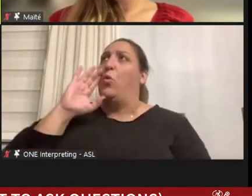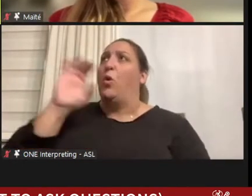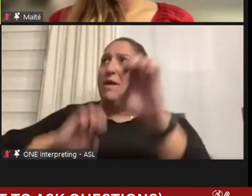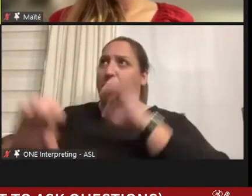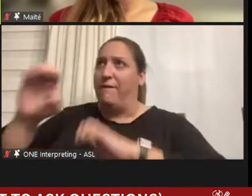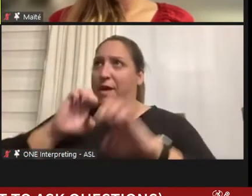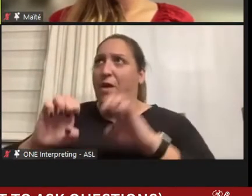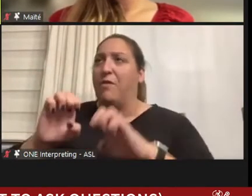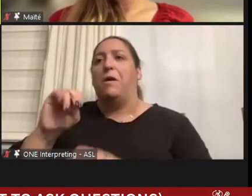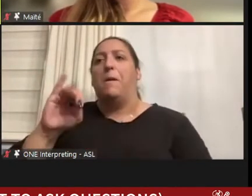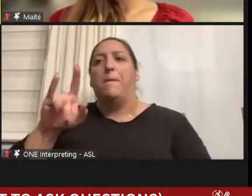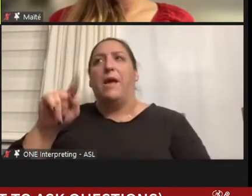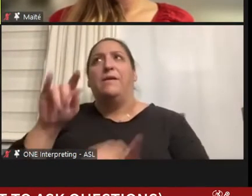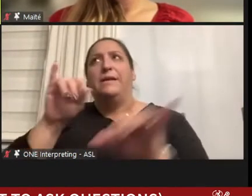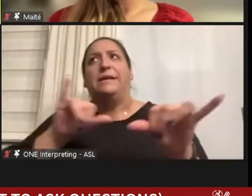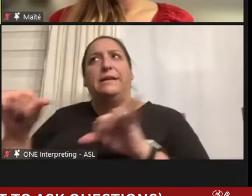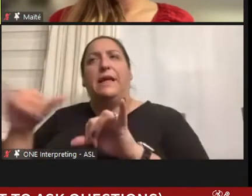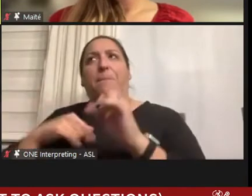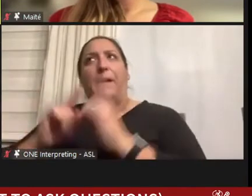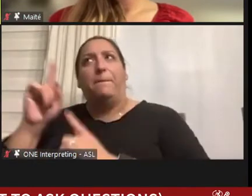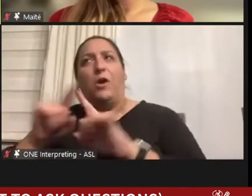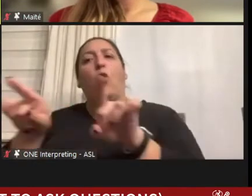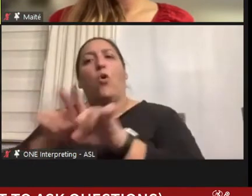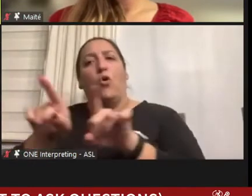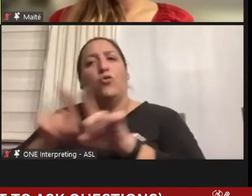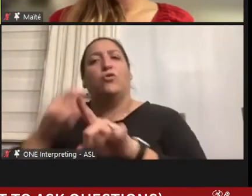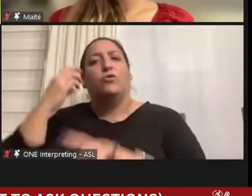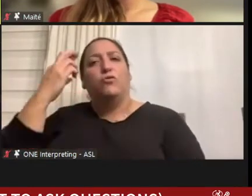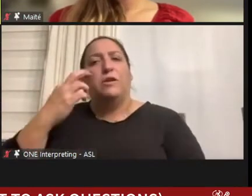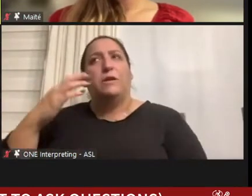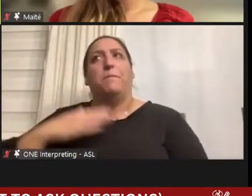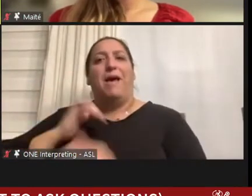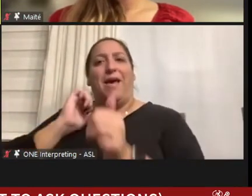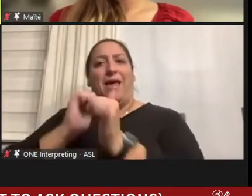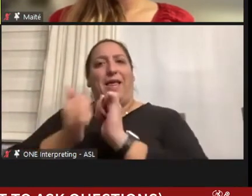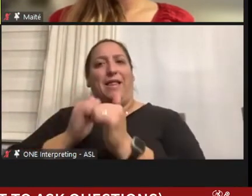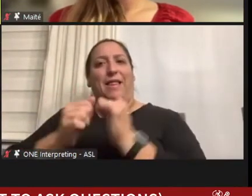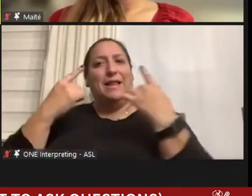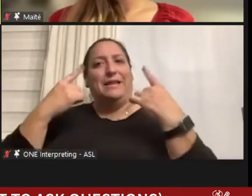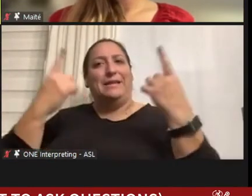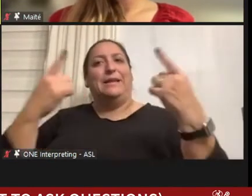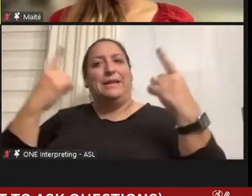peers. And now I understand I also realize that my athletic success perhaps made me seem more.